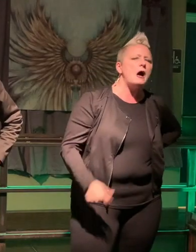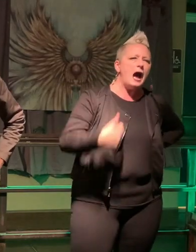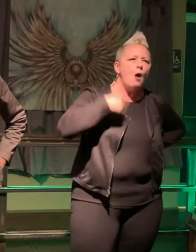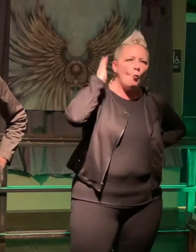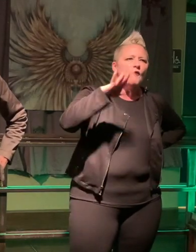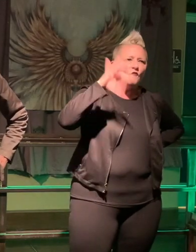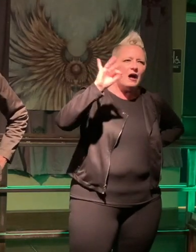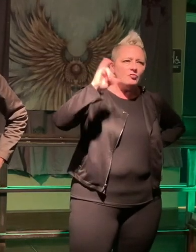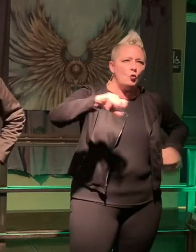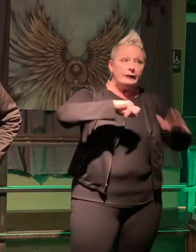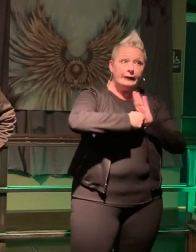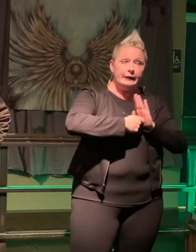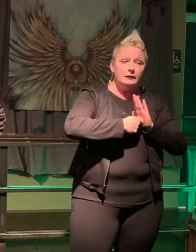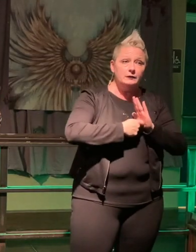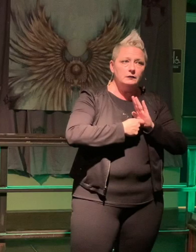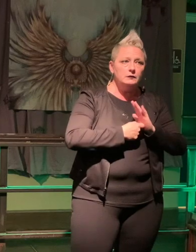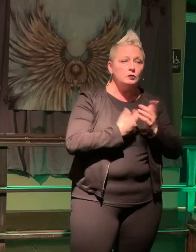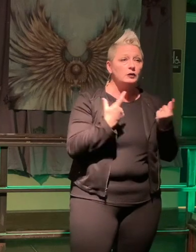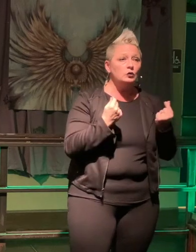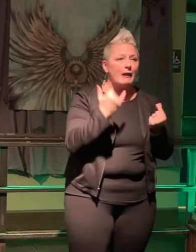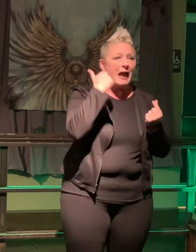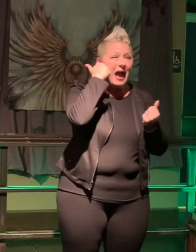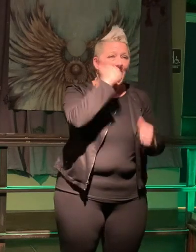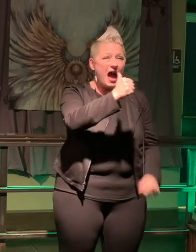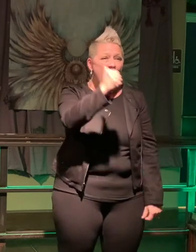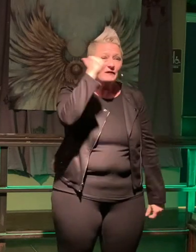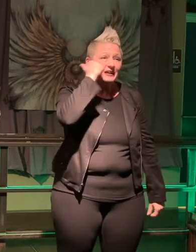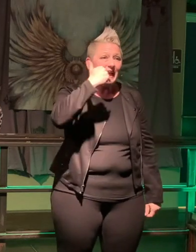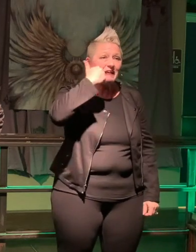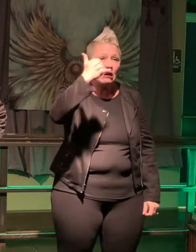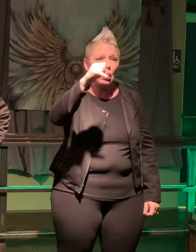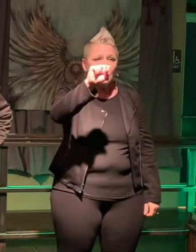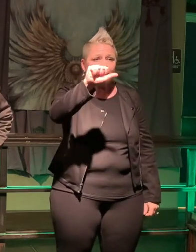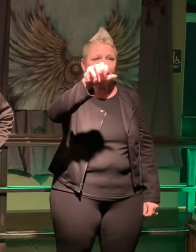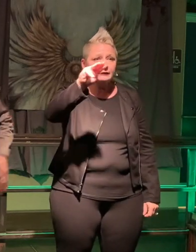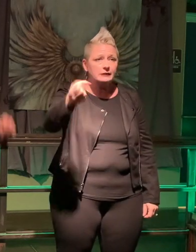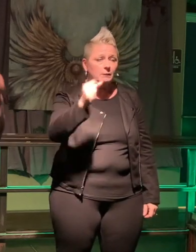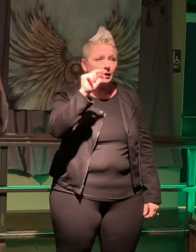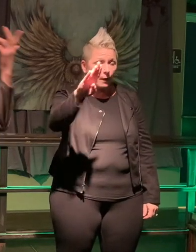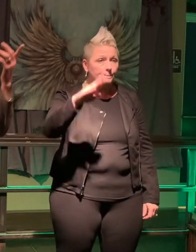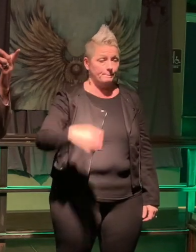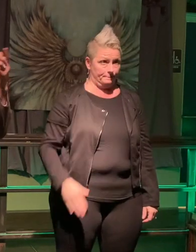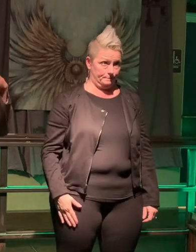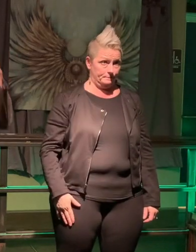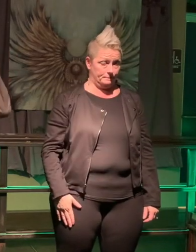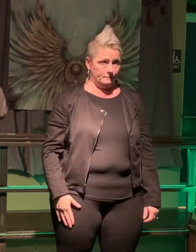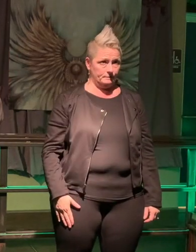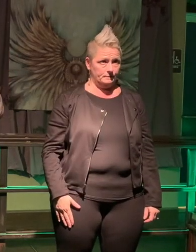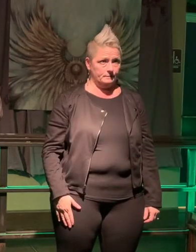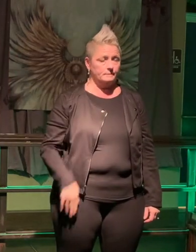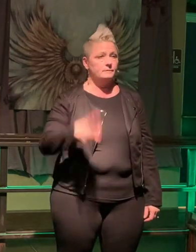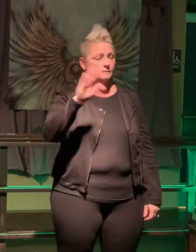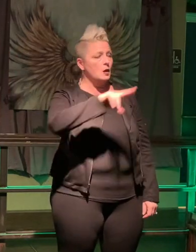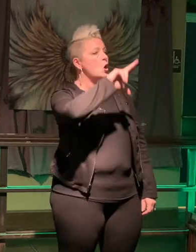So every day I call Sam's Club hey finally the head lady she goes "No Karen, we don't have the keys."